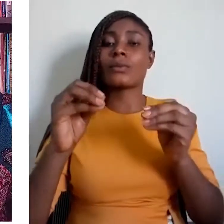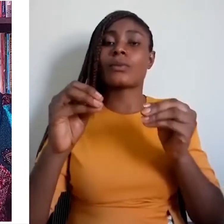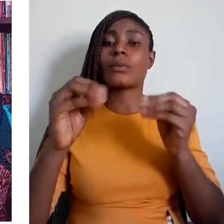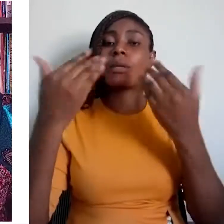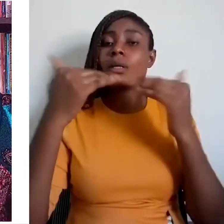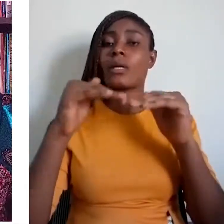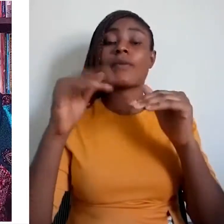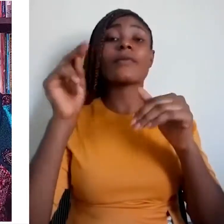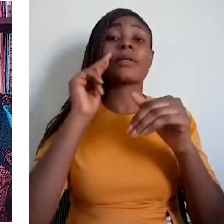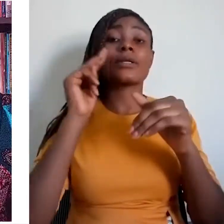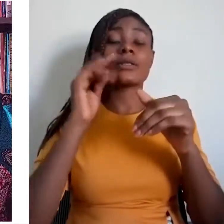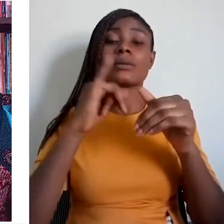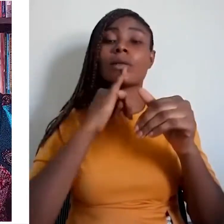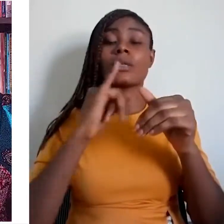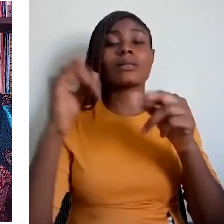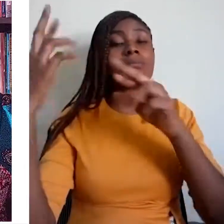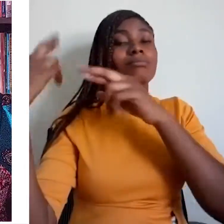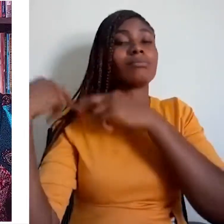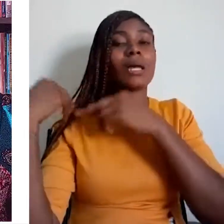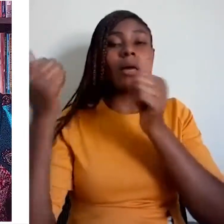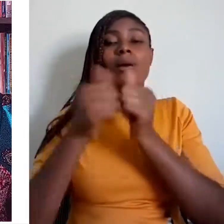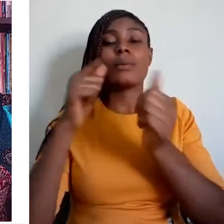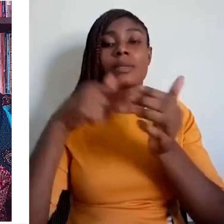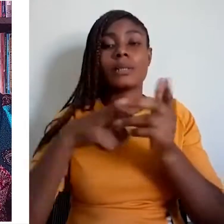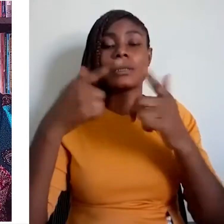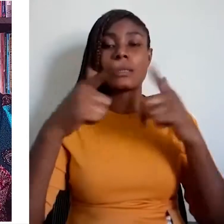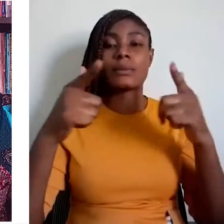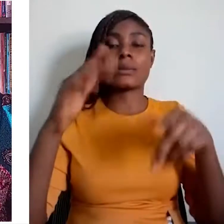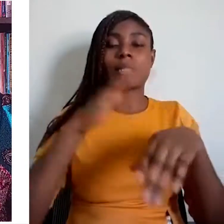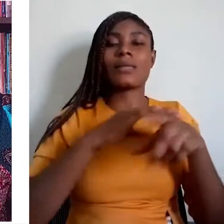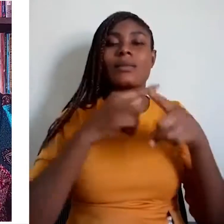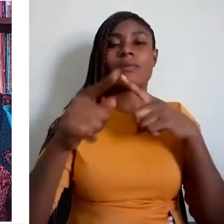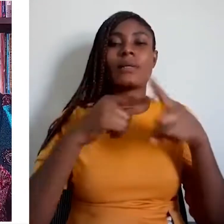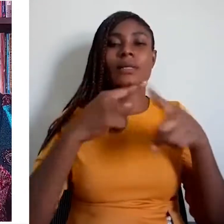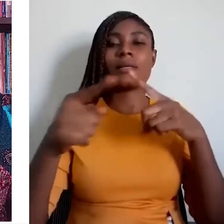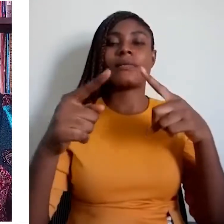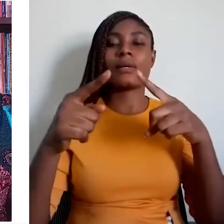In the secondary school, the language of the environment should be taught as L1, where